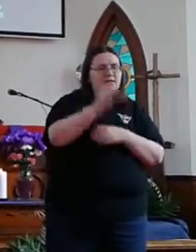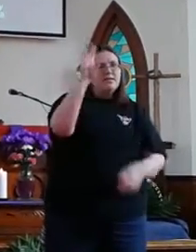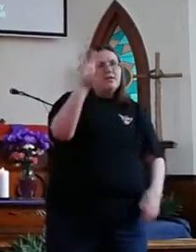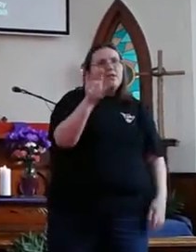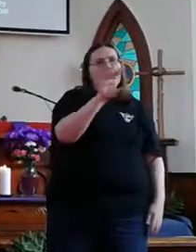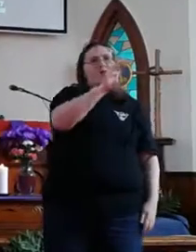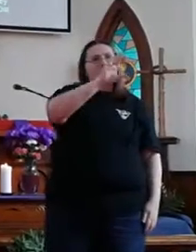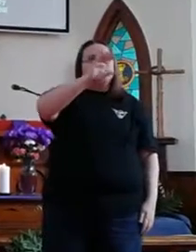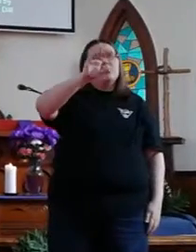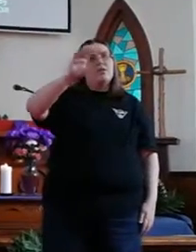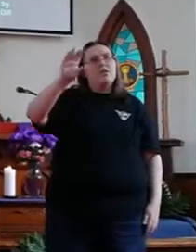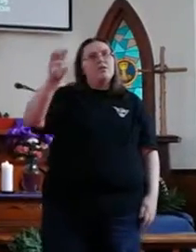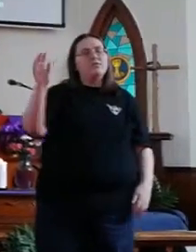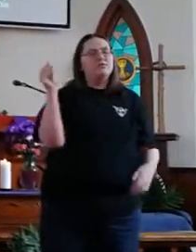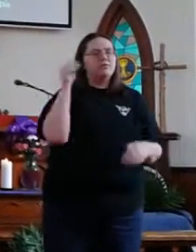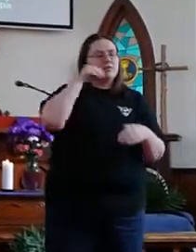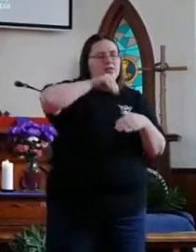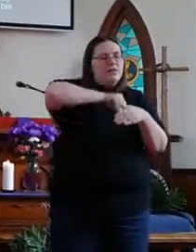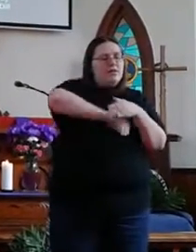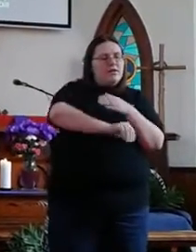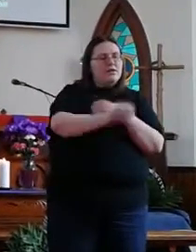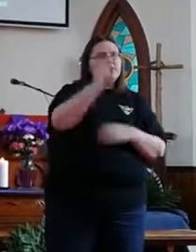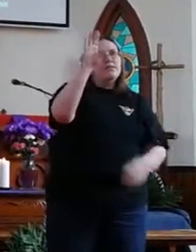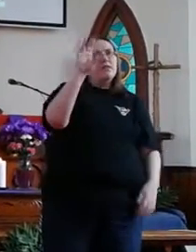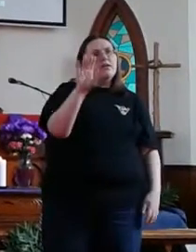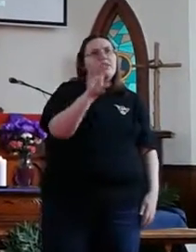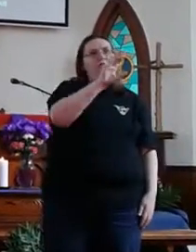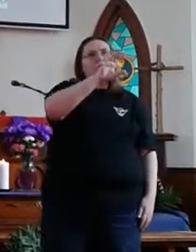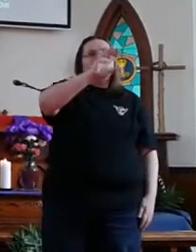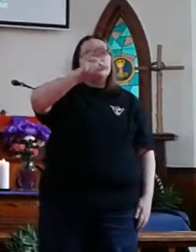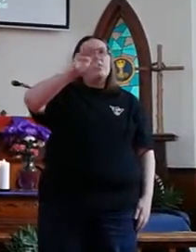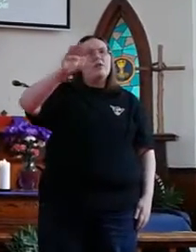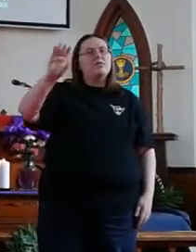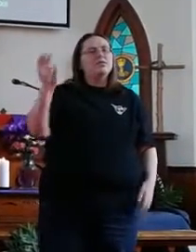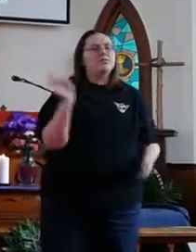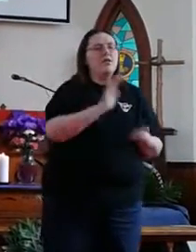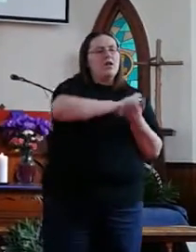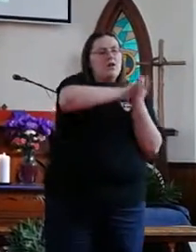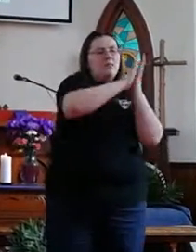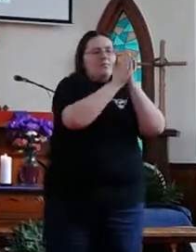In the cross